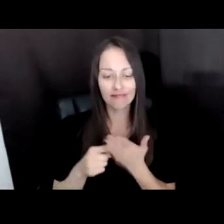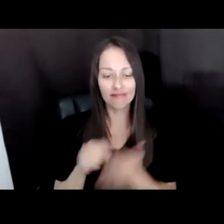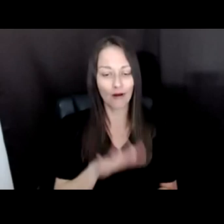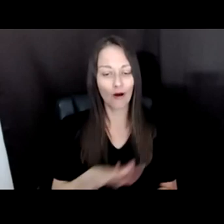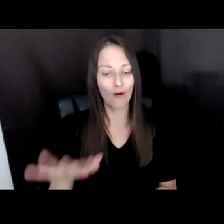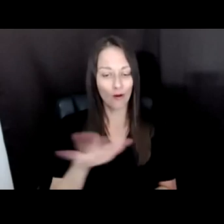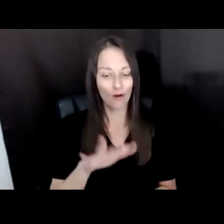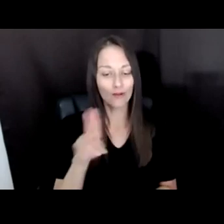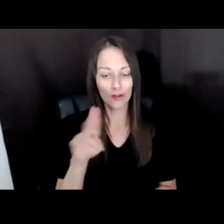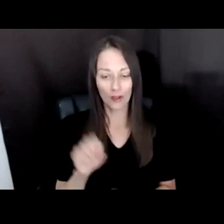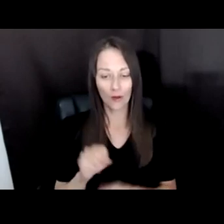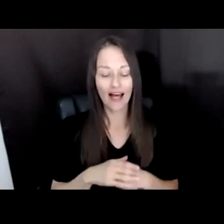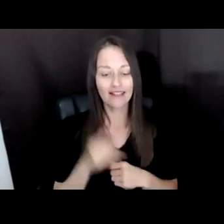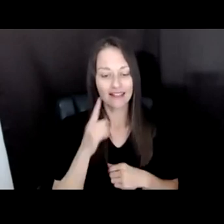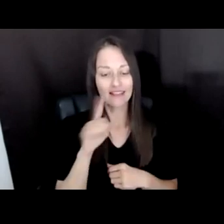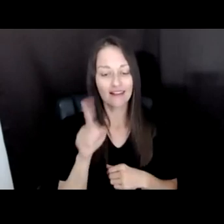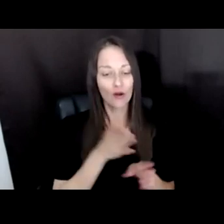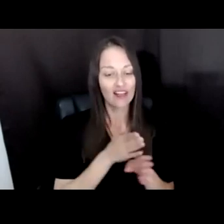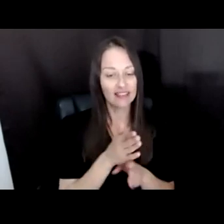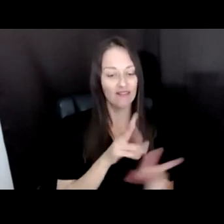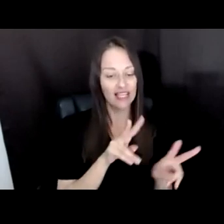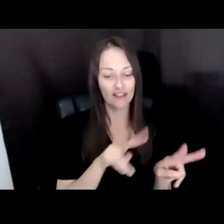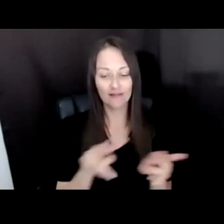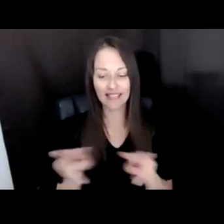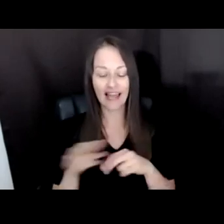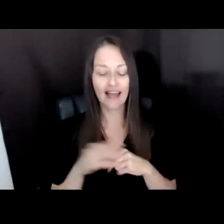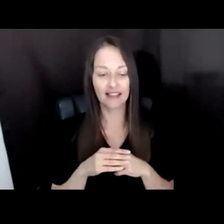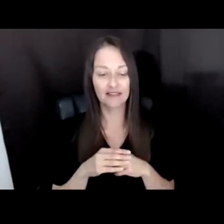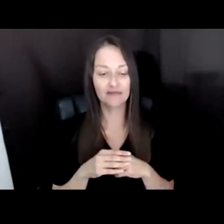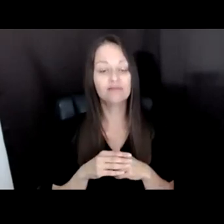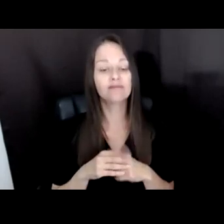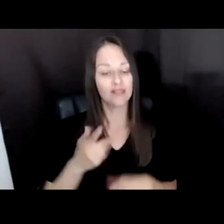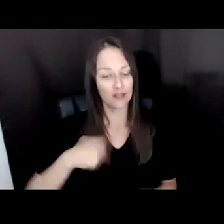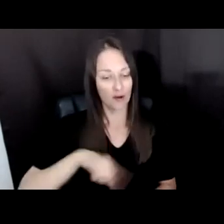WE ARE FORTUNATE TO ENGAGE THE GROUP EIGHT BRIDGES FOR THIS WORK. THANKS TO THE TEAM THERE - SARAH